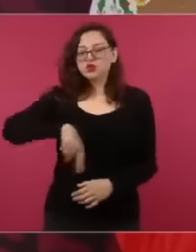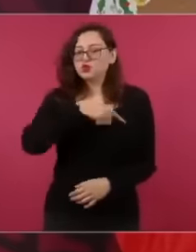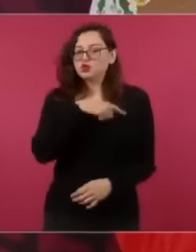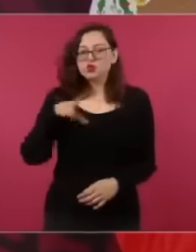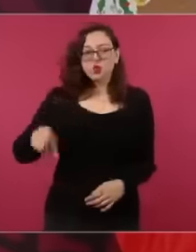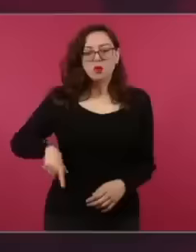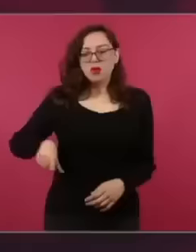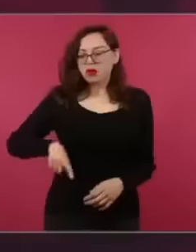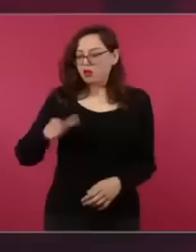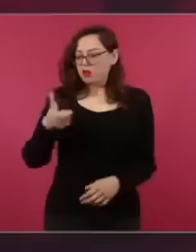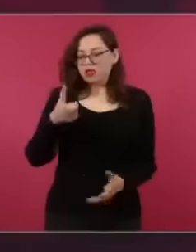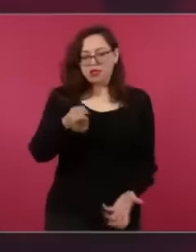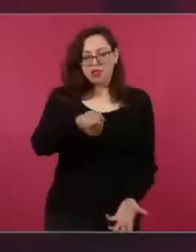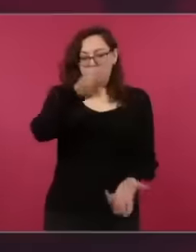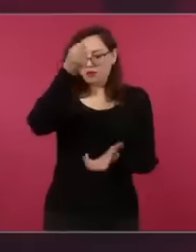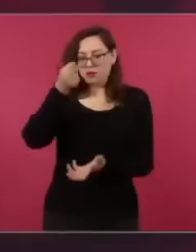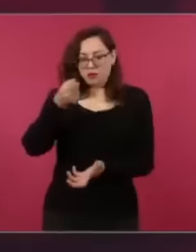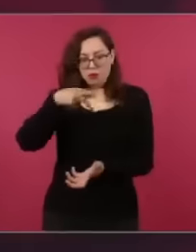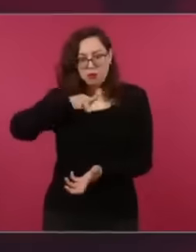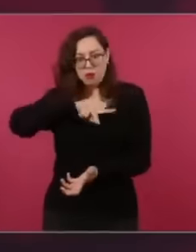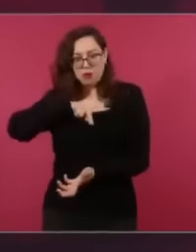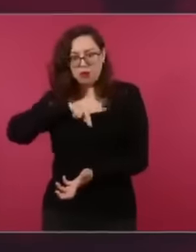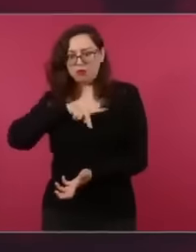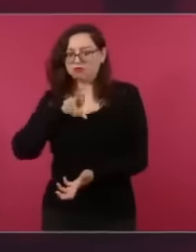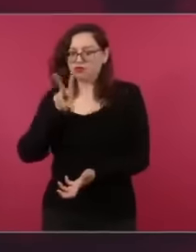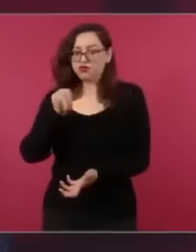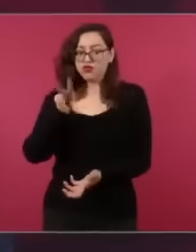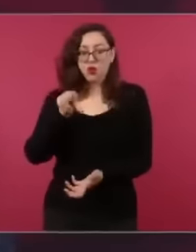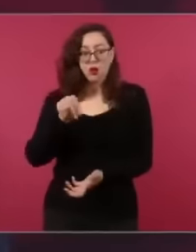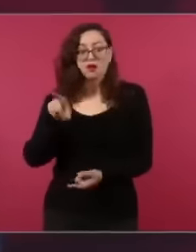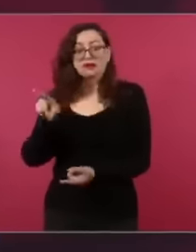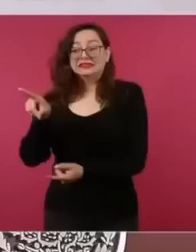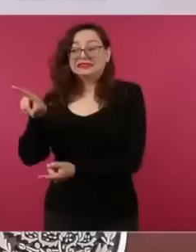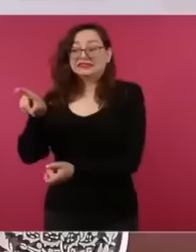simple administrators of the people's money,